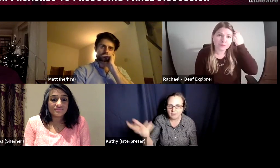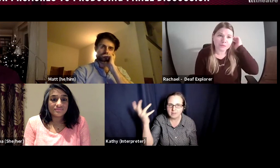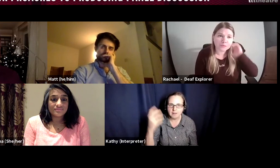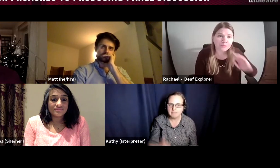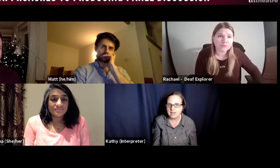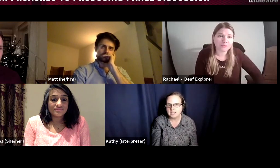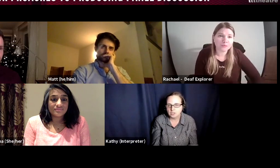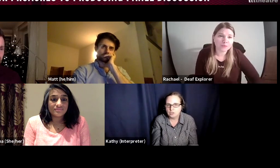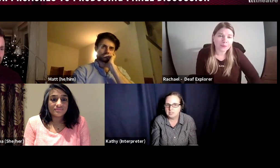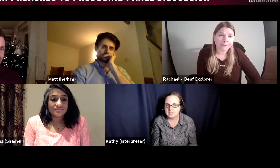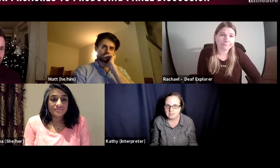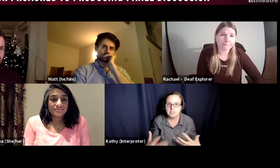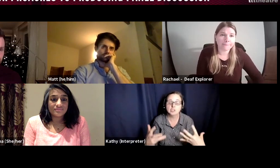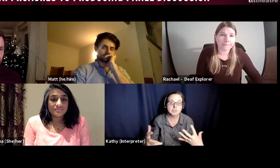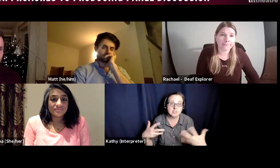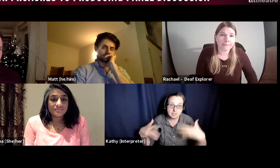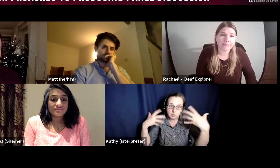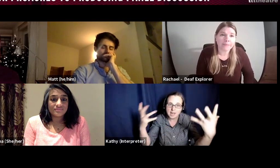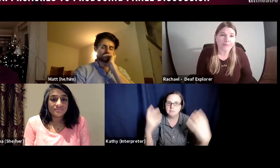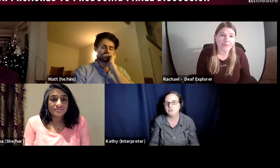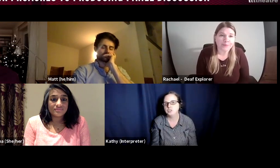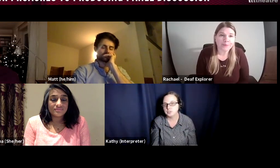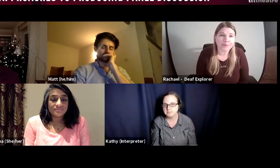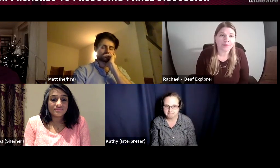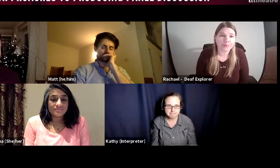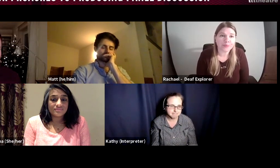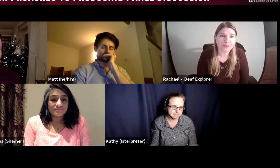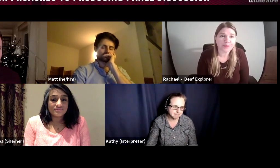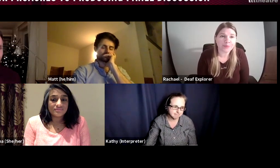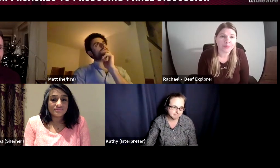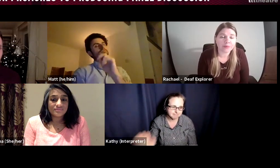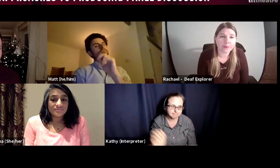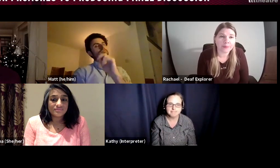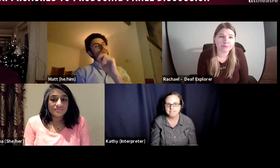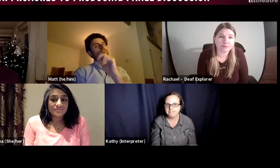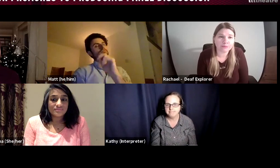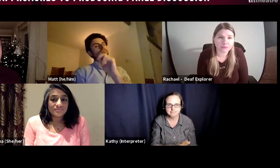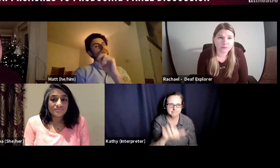come any insecurities and you can produce. ALEX: Absolutely; Matt how about you?